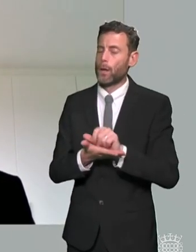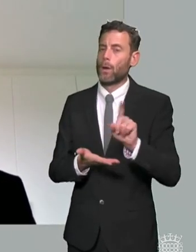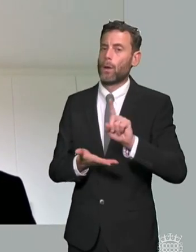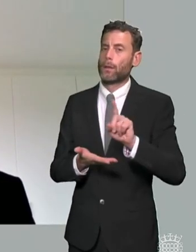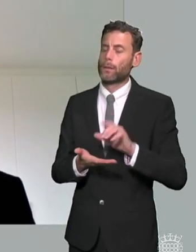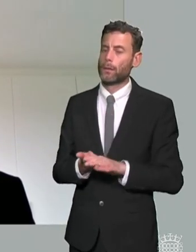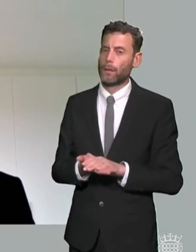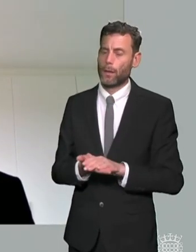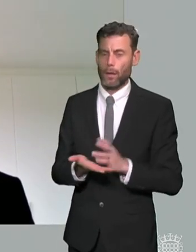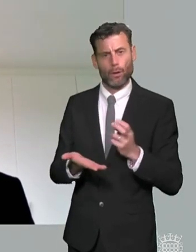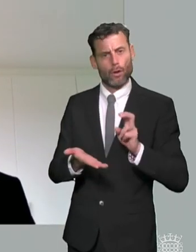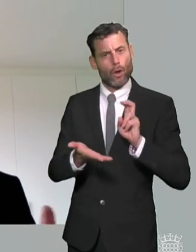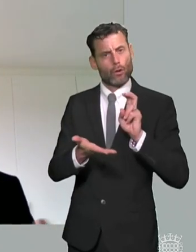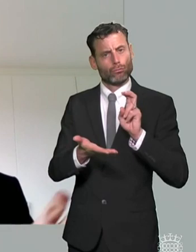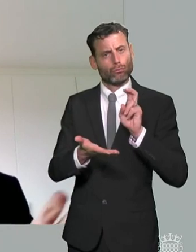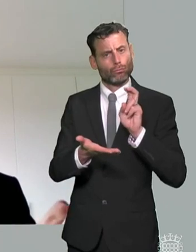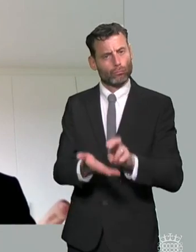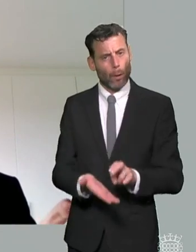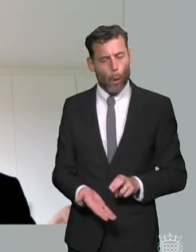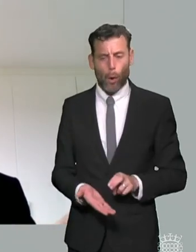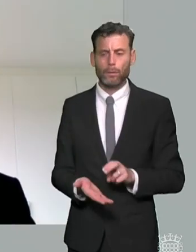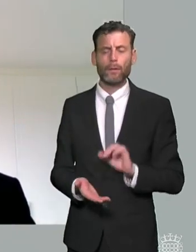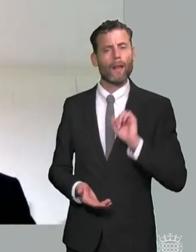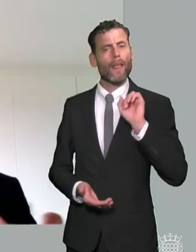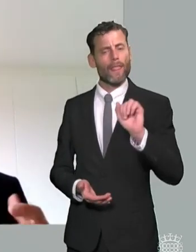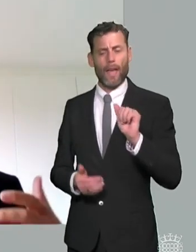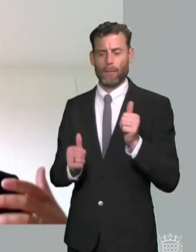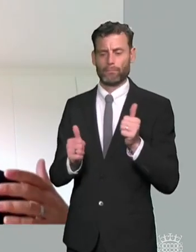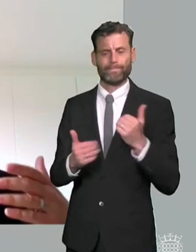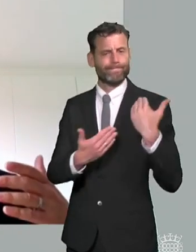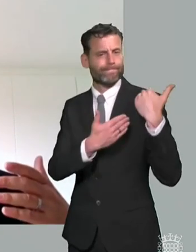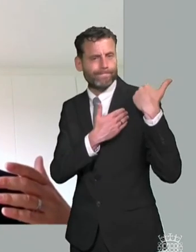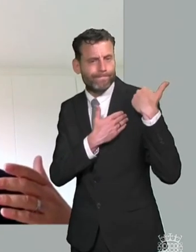to comply with their reasonable endeavors duty that was introduced in that time local authorities